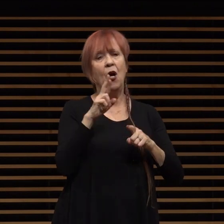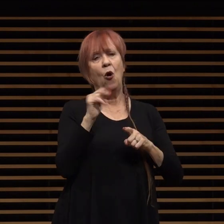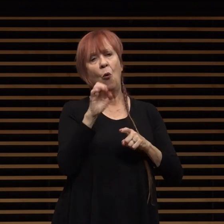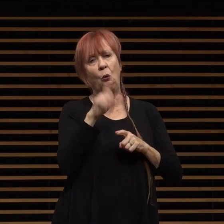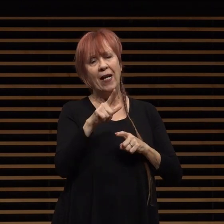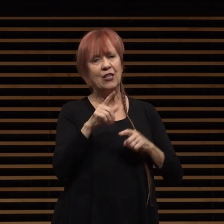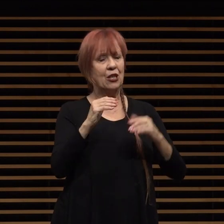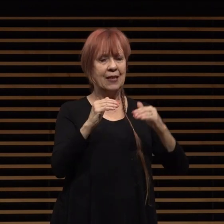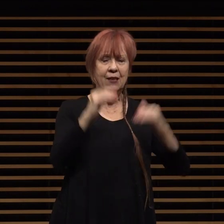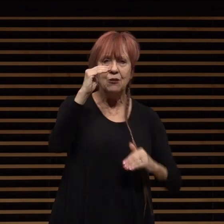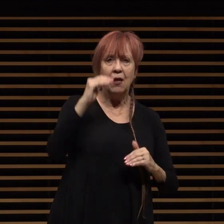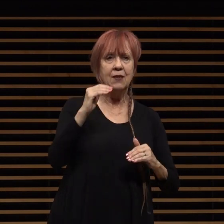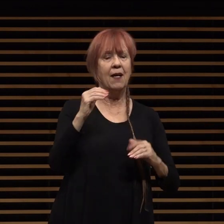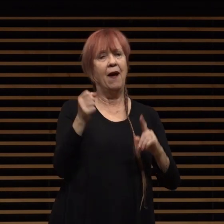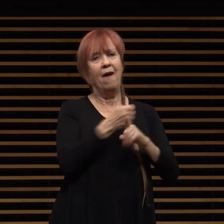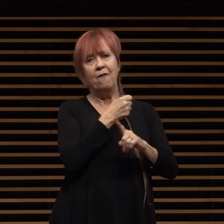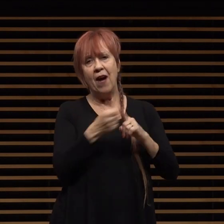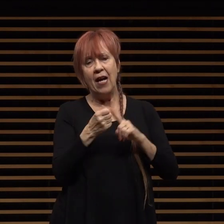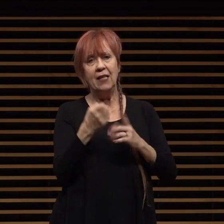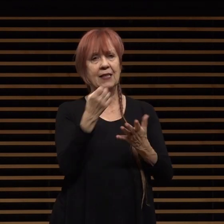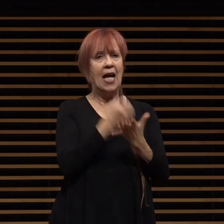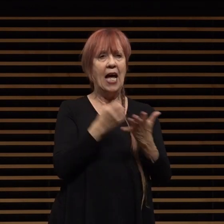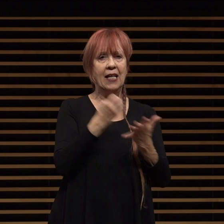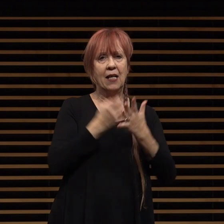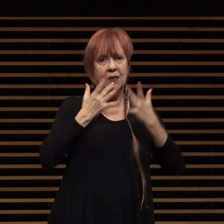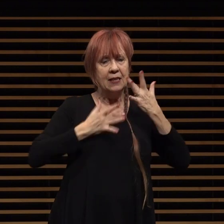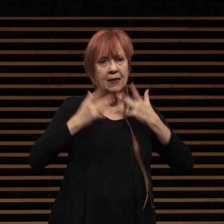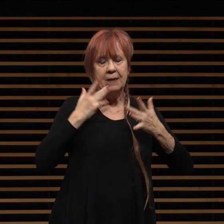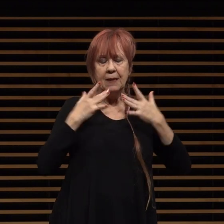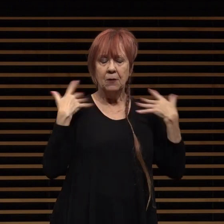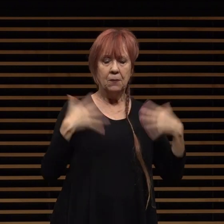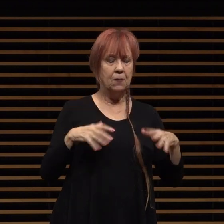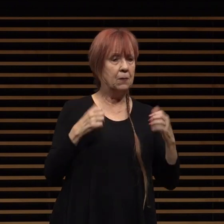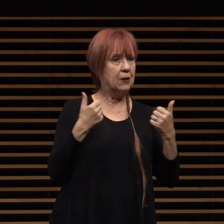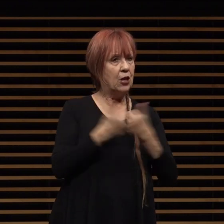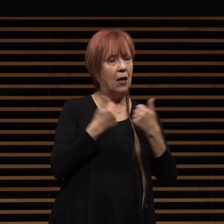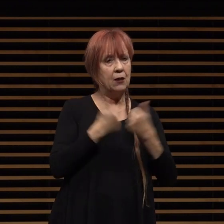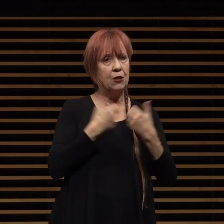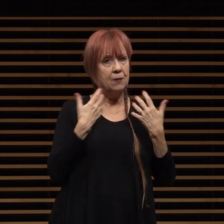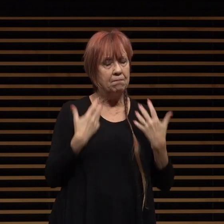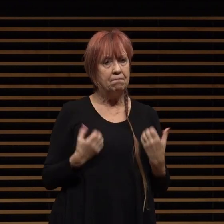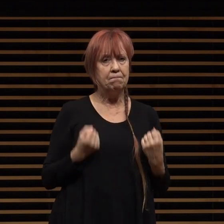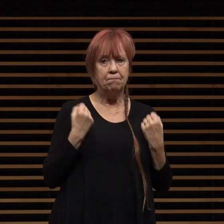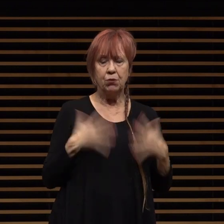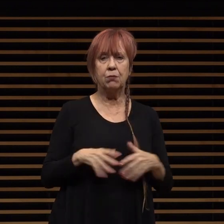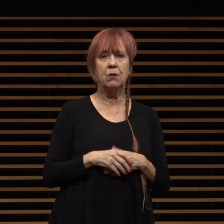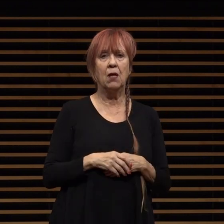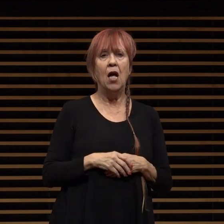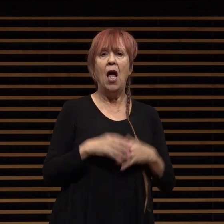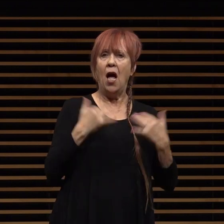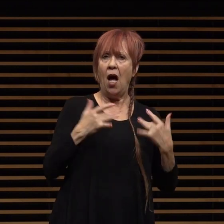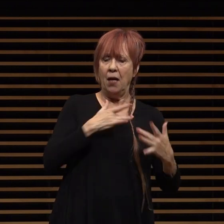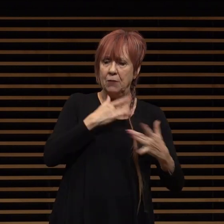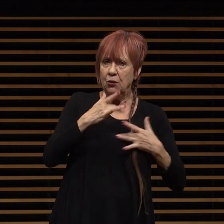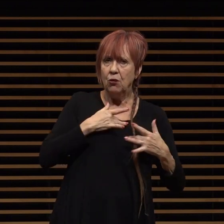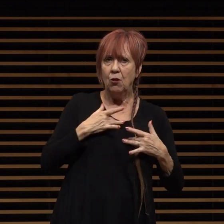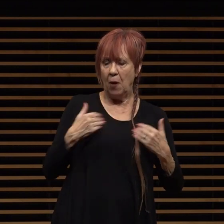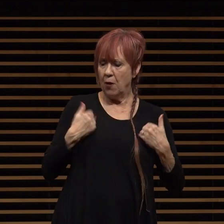violence and economic instability i am concerned with our youngest